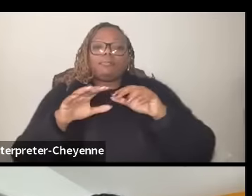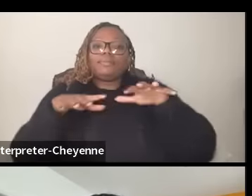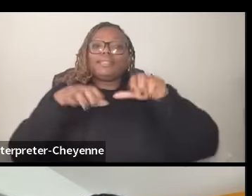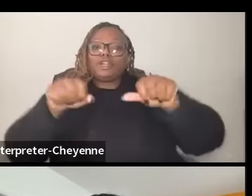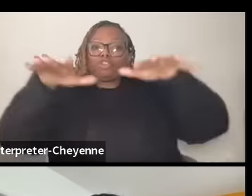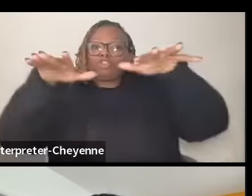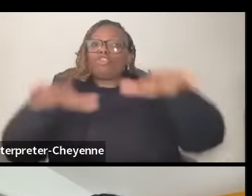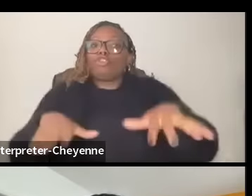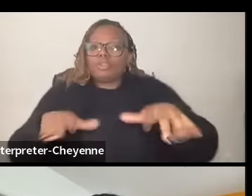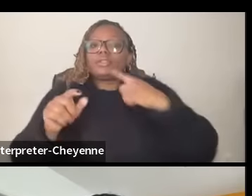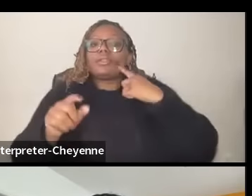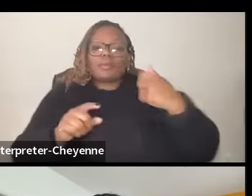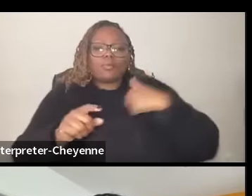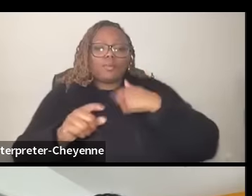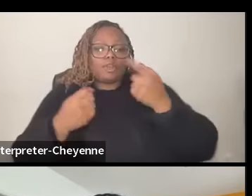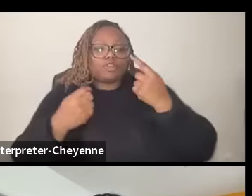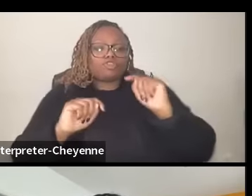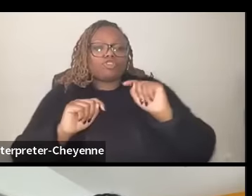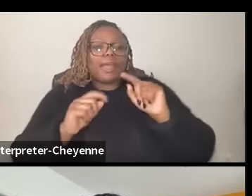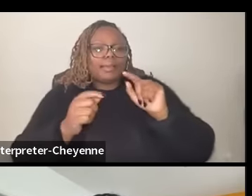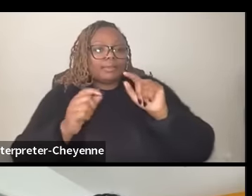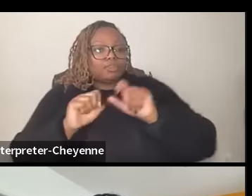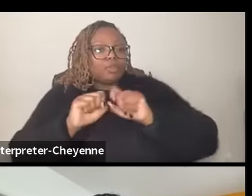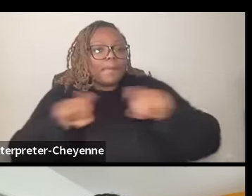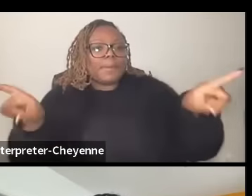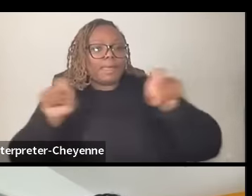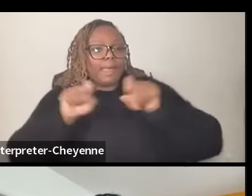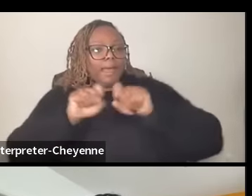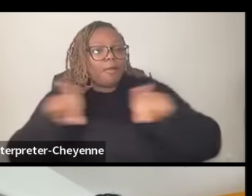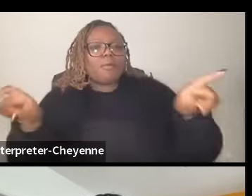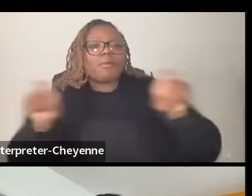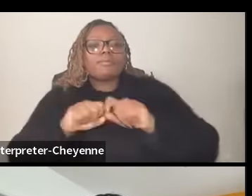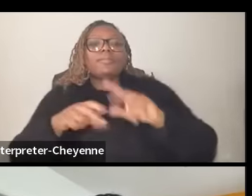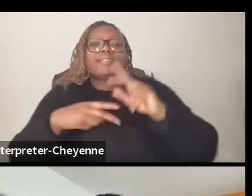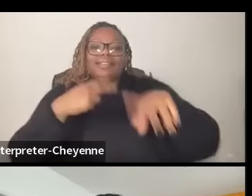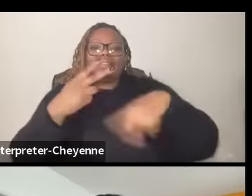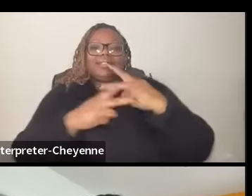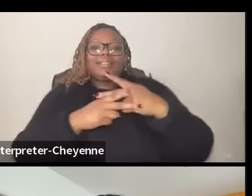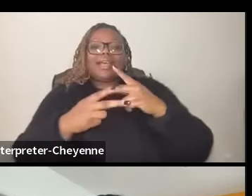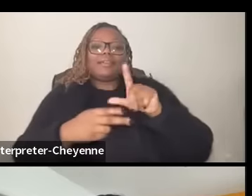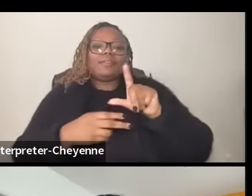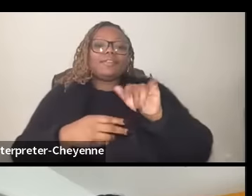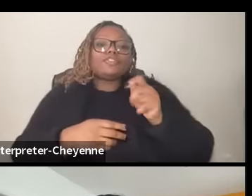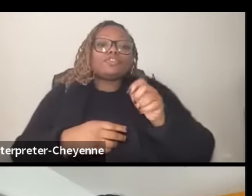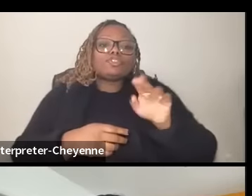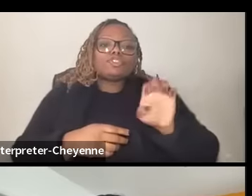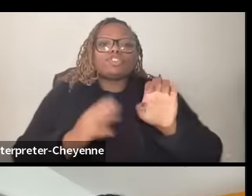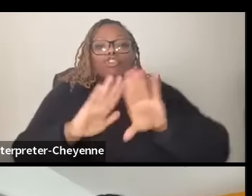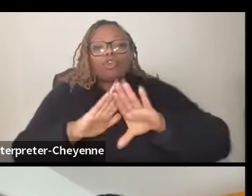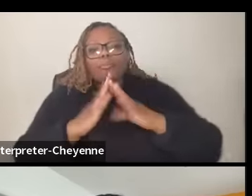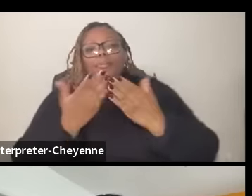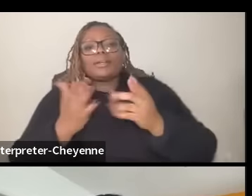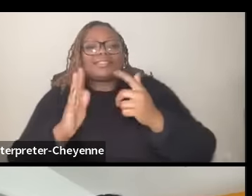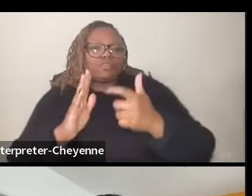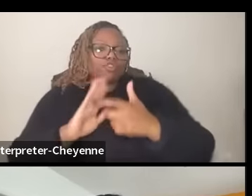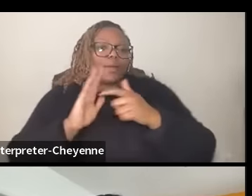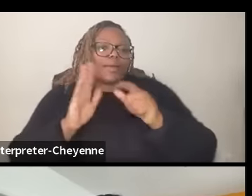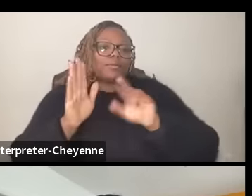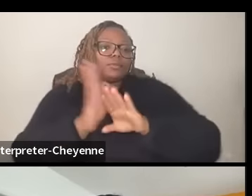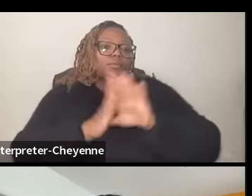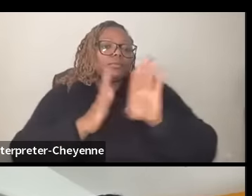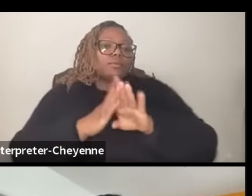We are continuing to put out um the the type of literature that is necessary to develop a robust